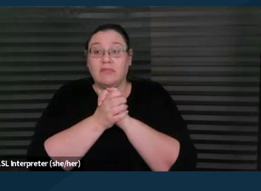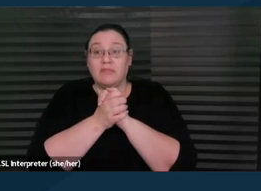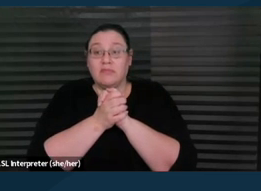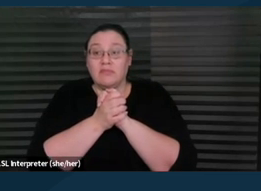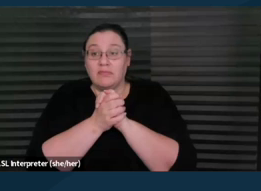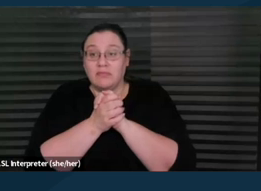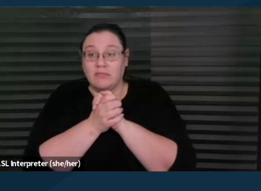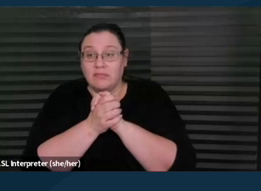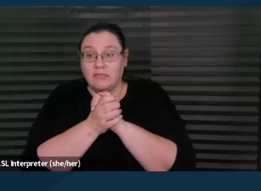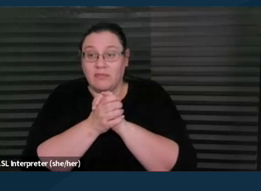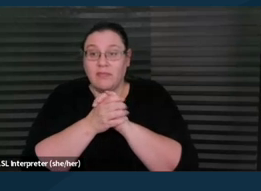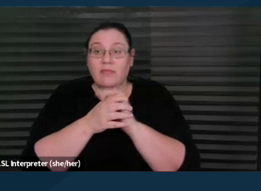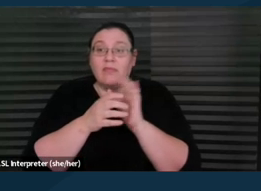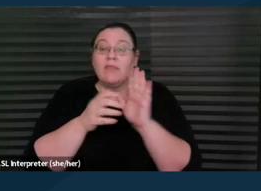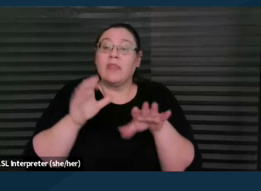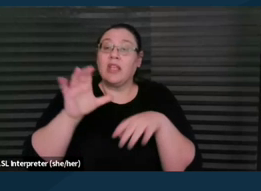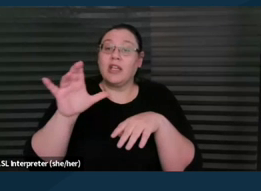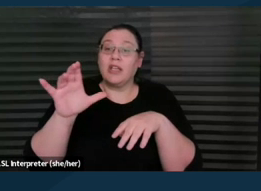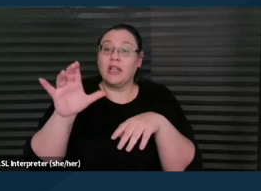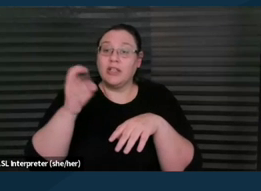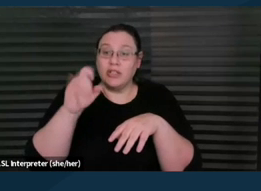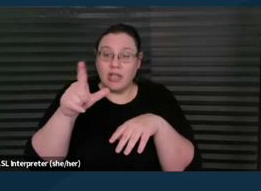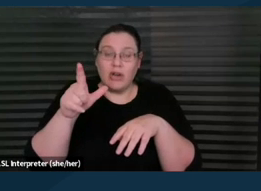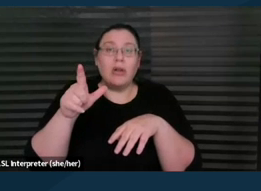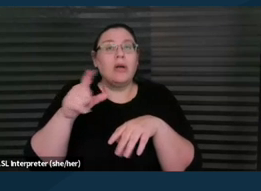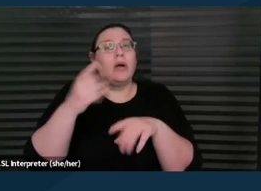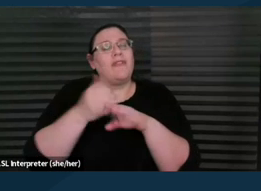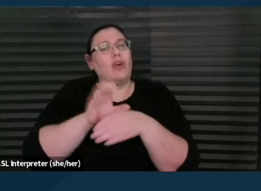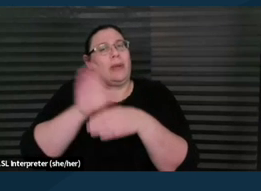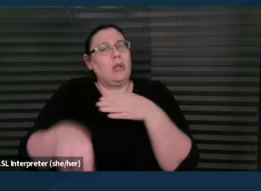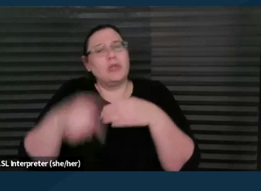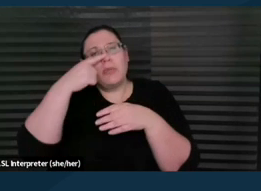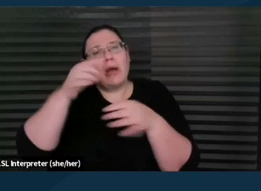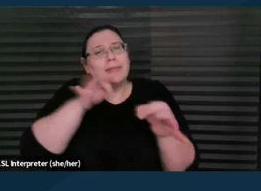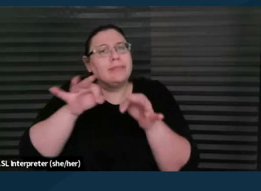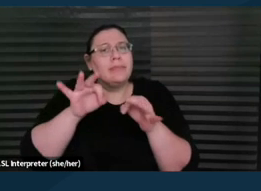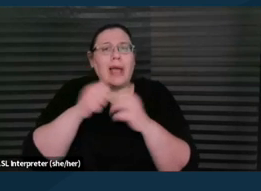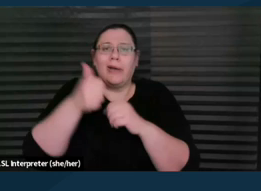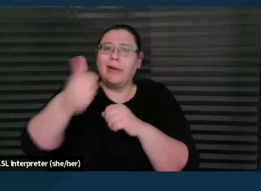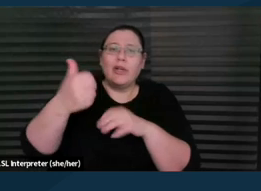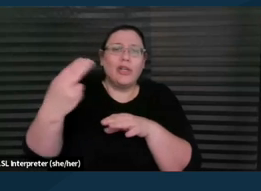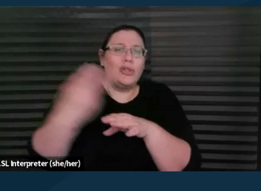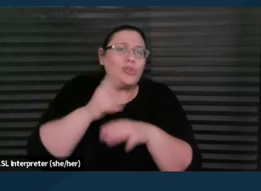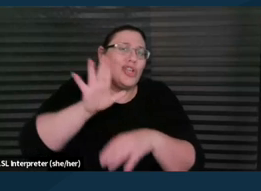And Cheryl, maybe actually before we conclude, if you could just talk a little bit about how you use your experience as a parent